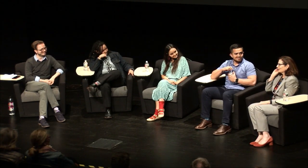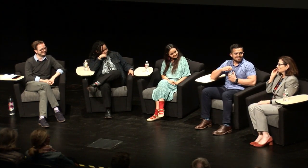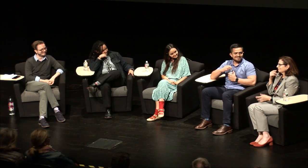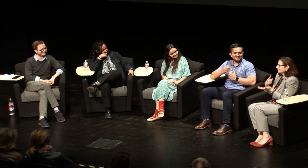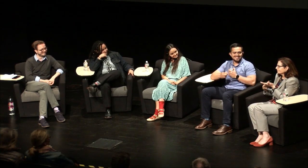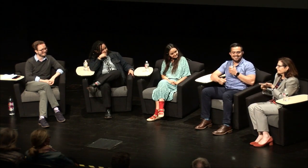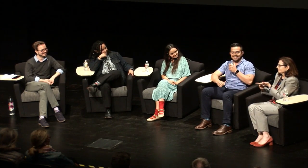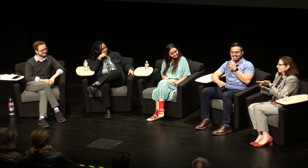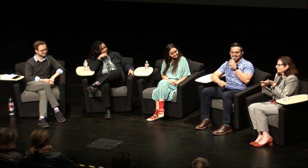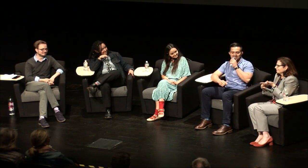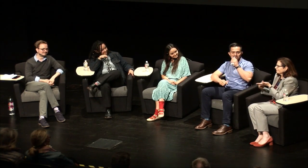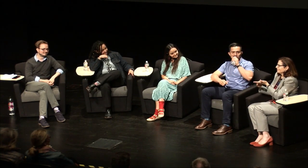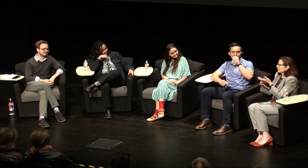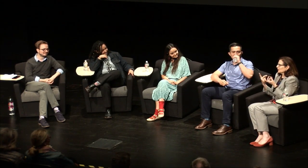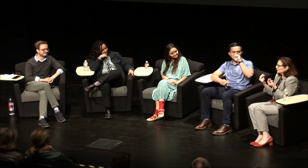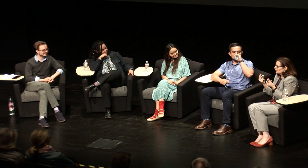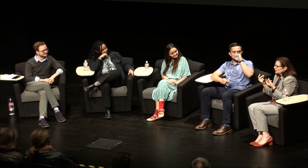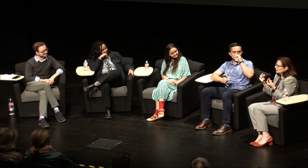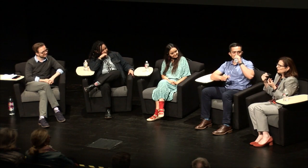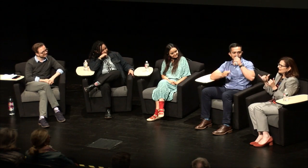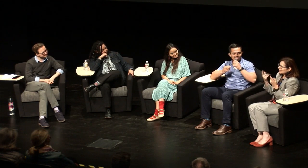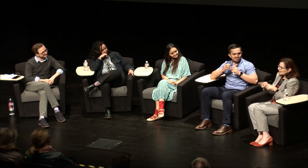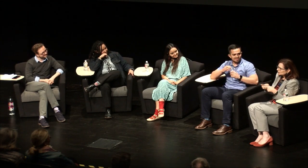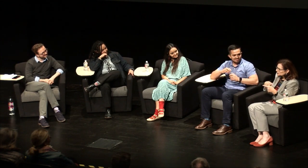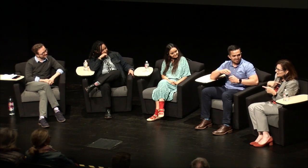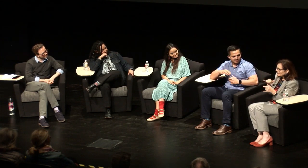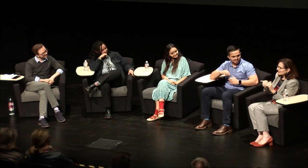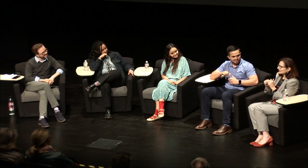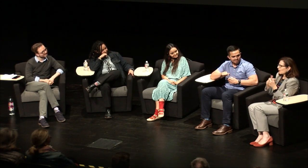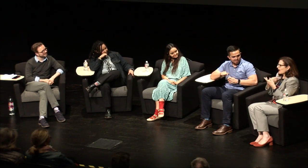about hearing people in our home we had discussions about you know what to do